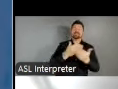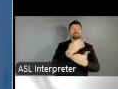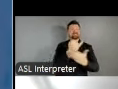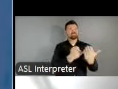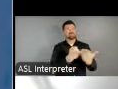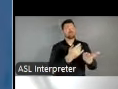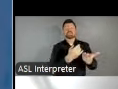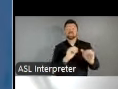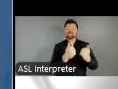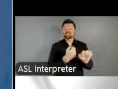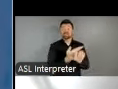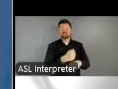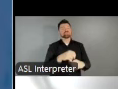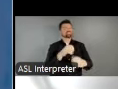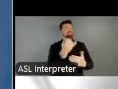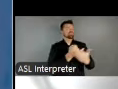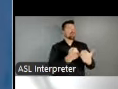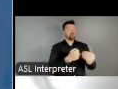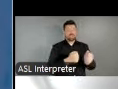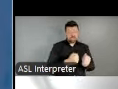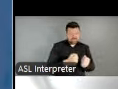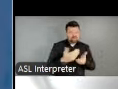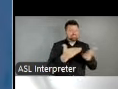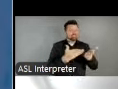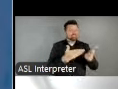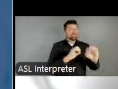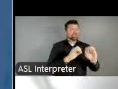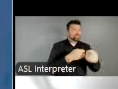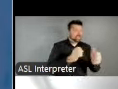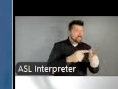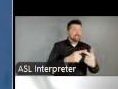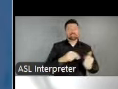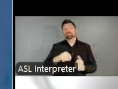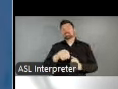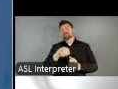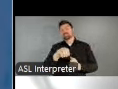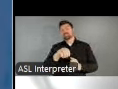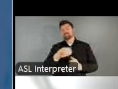arts service organization, intermediary, cultural alliance, regional arts umbrella organization,